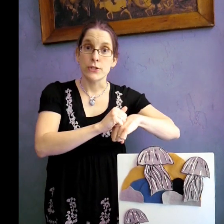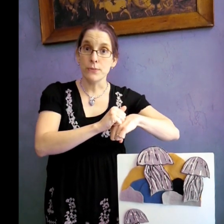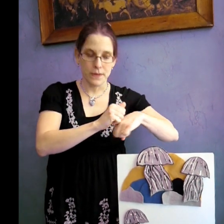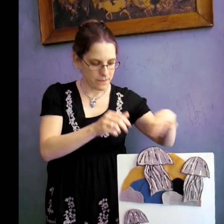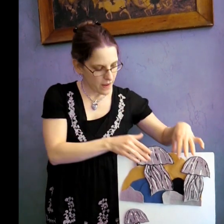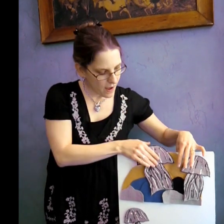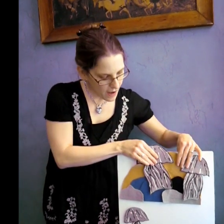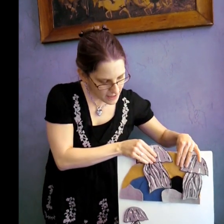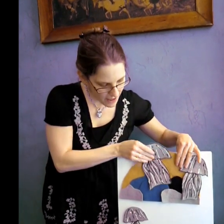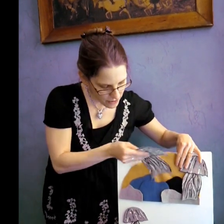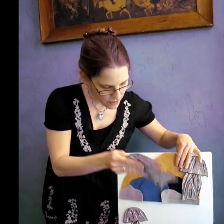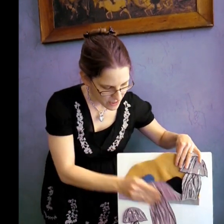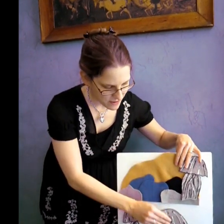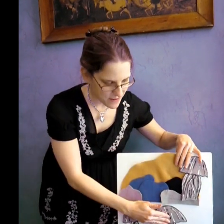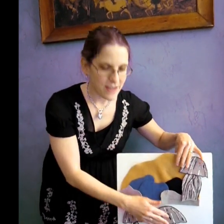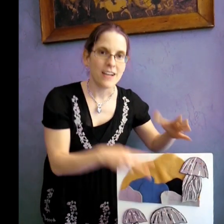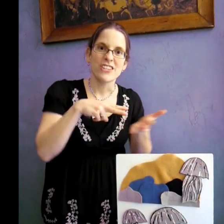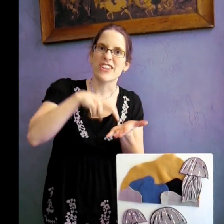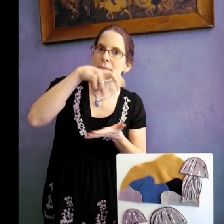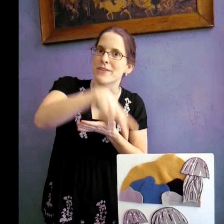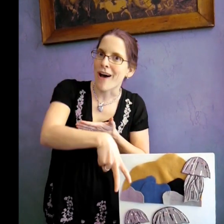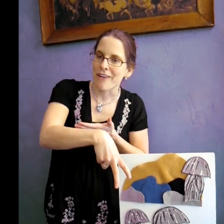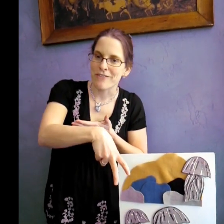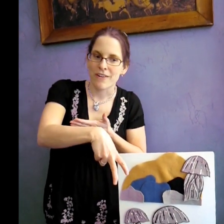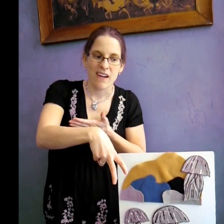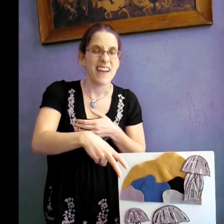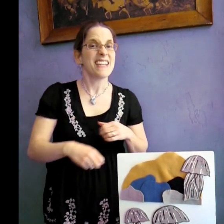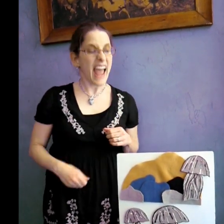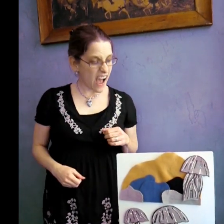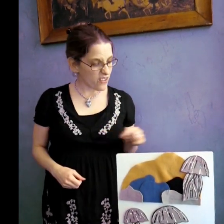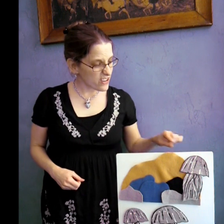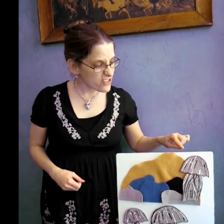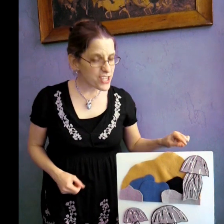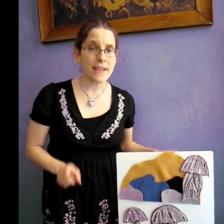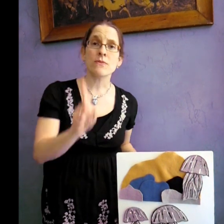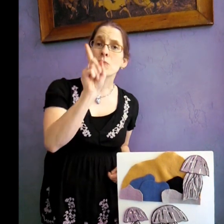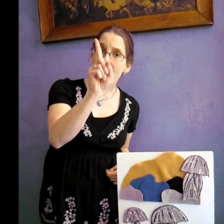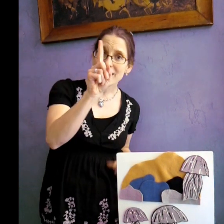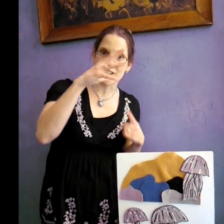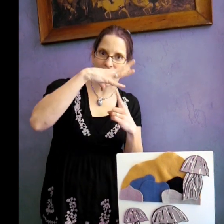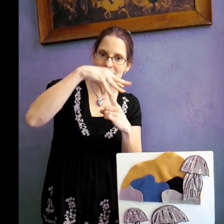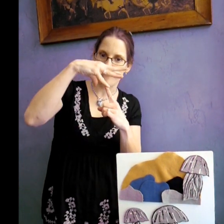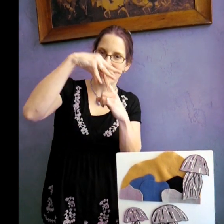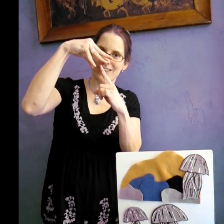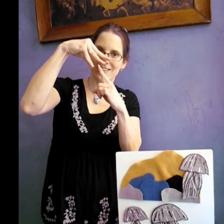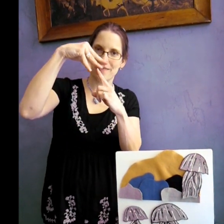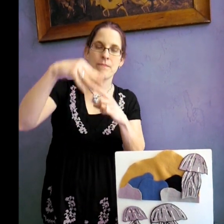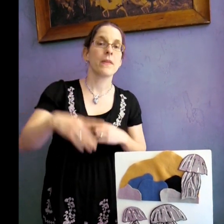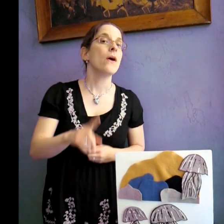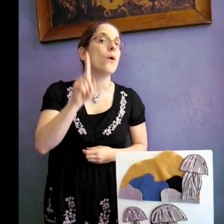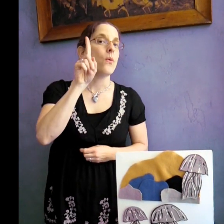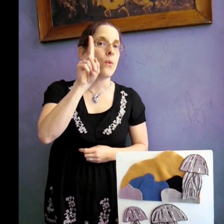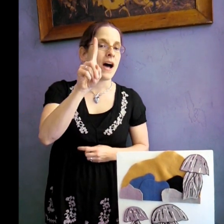Zoop! Another one JUMPED off! Now there's just ONE JELLYFISH!